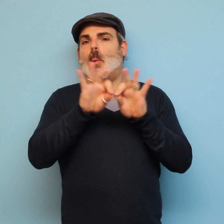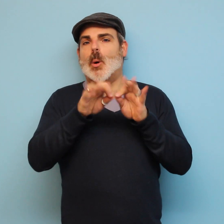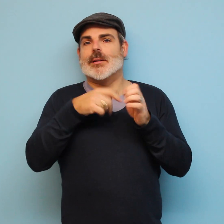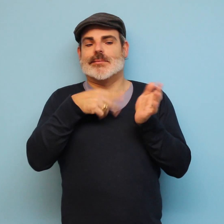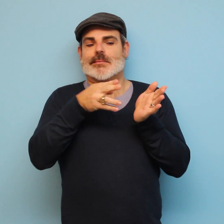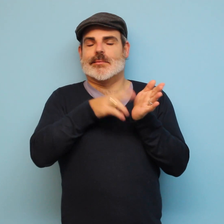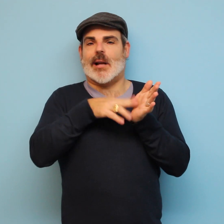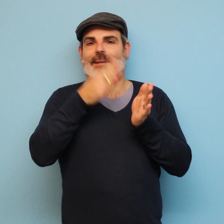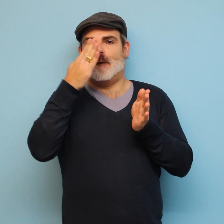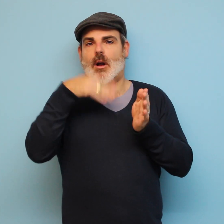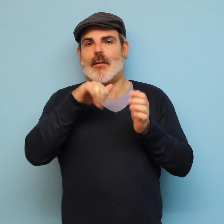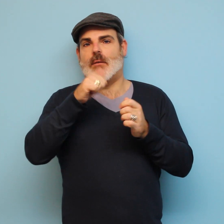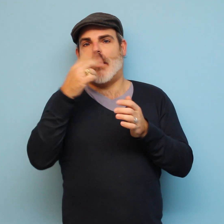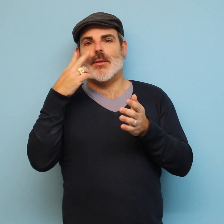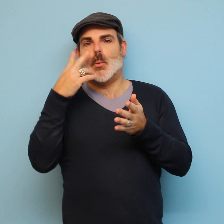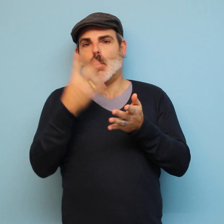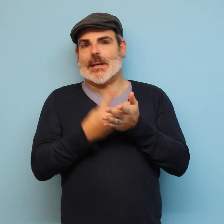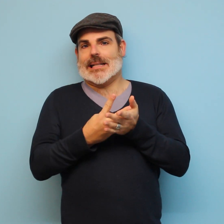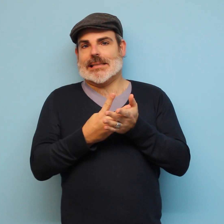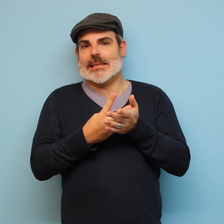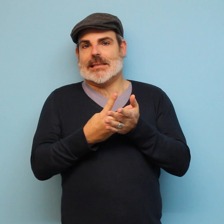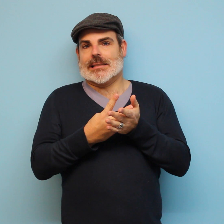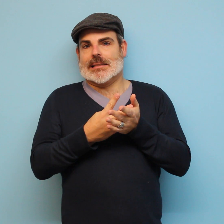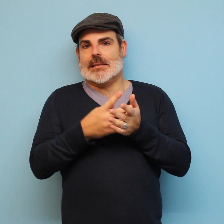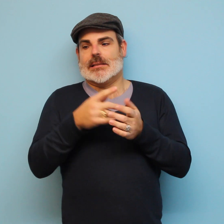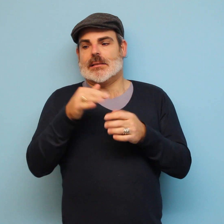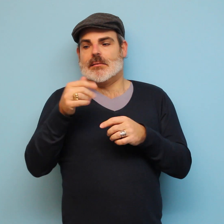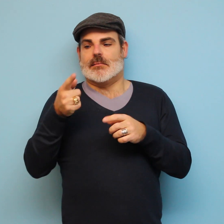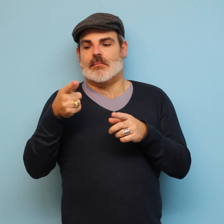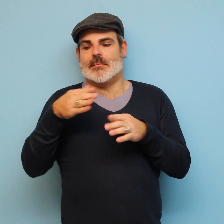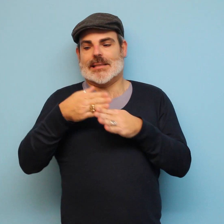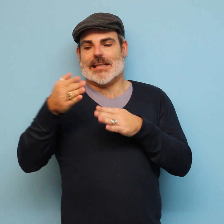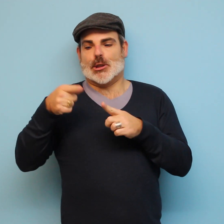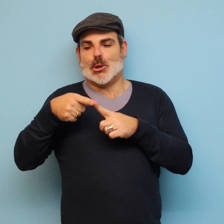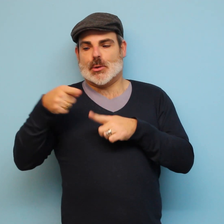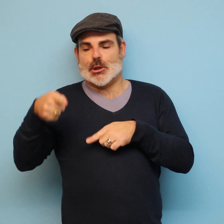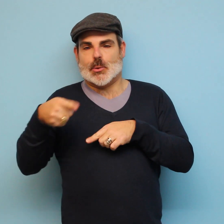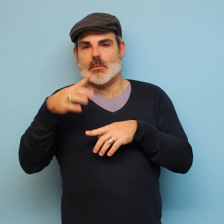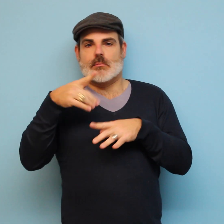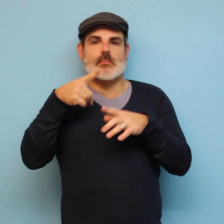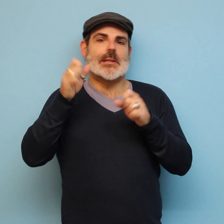If you sign an envelope this way, it must be in front of a witness.